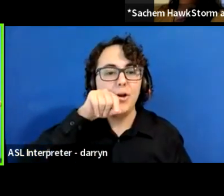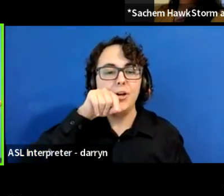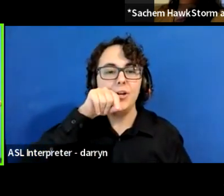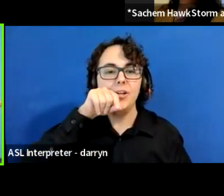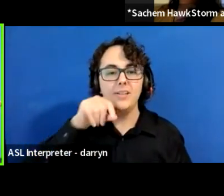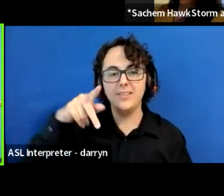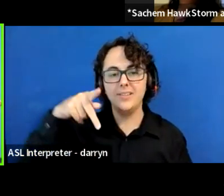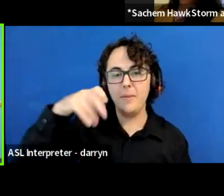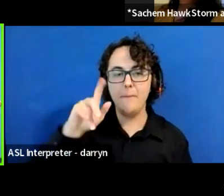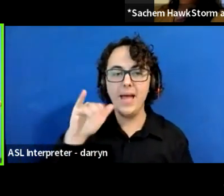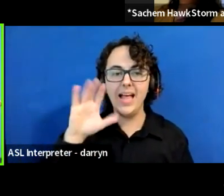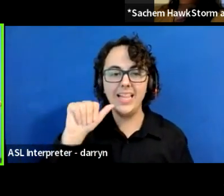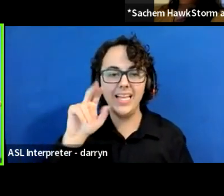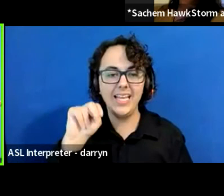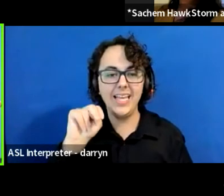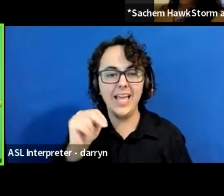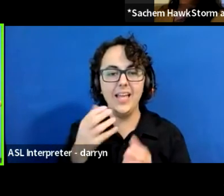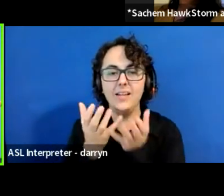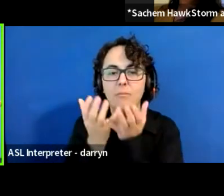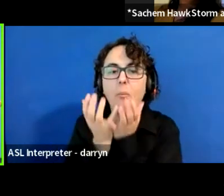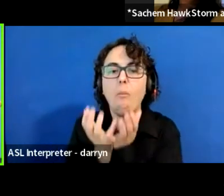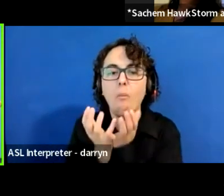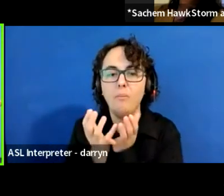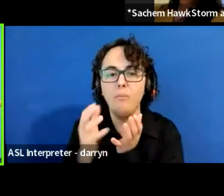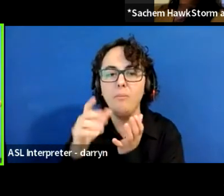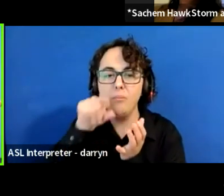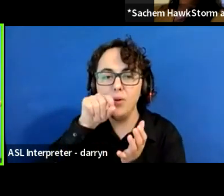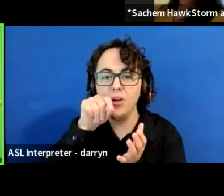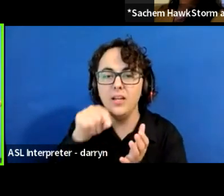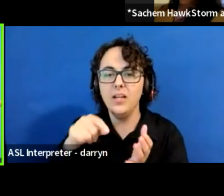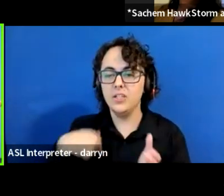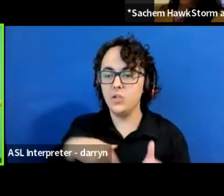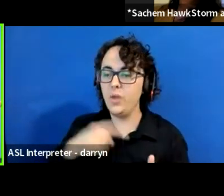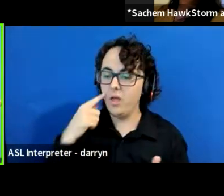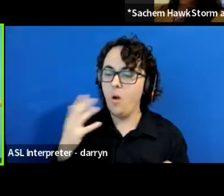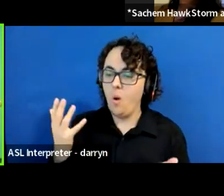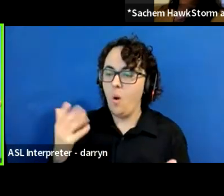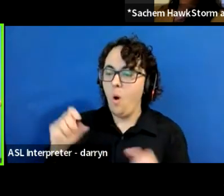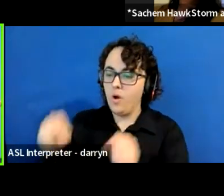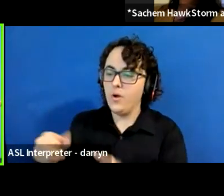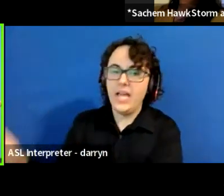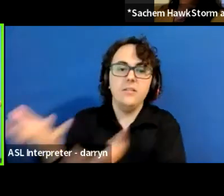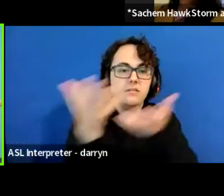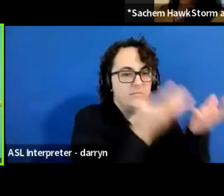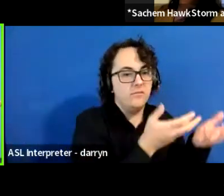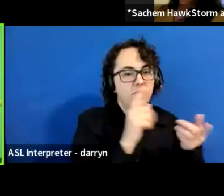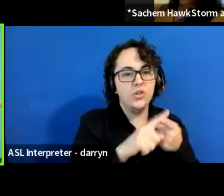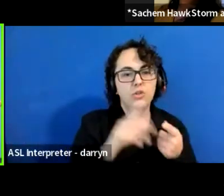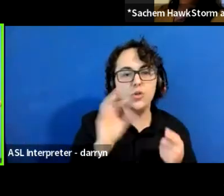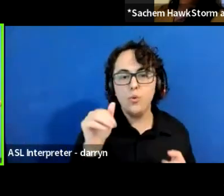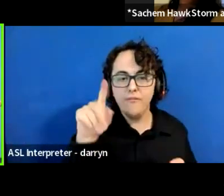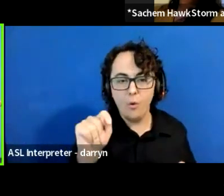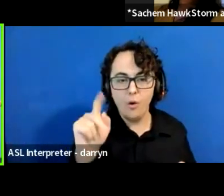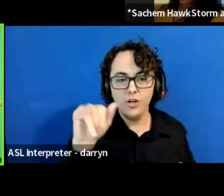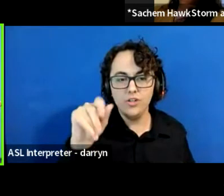and get back to Fort Jackson. Where they were cleaning the pelicans at the time, but we didn't make it. And so we ended up just idling down the boat